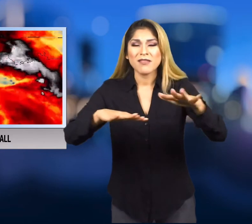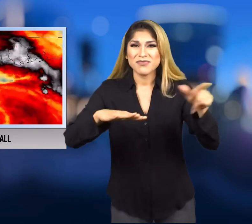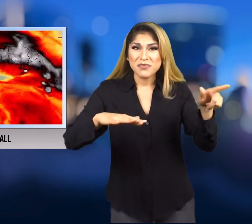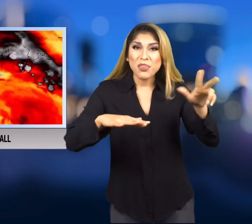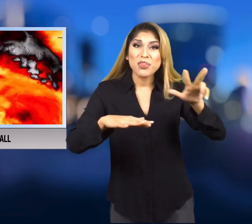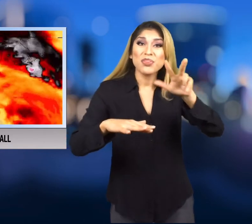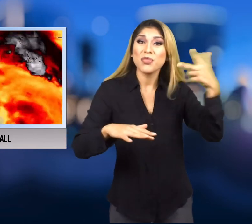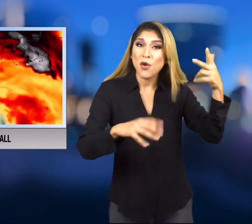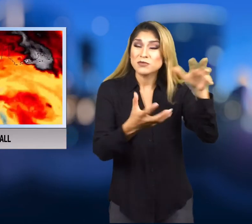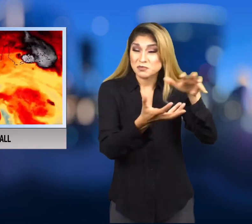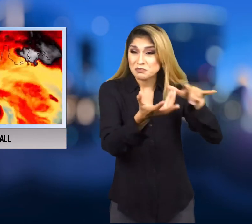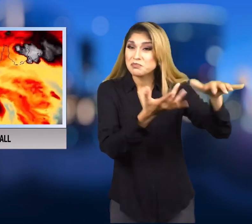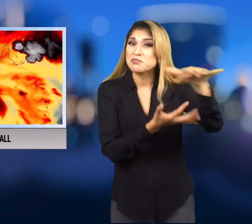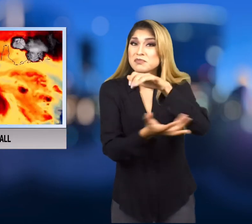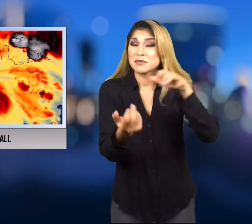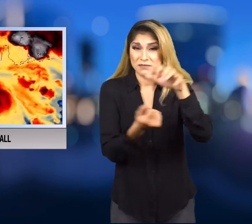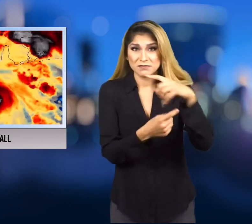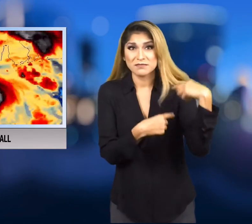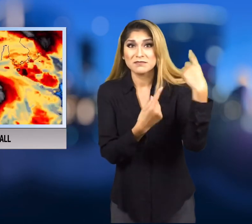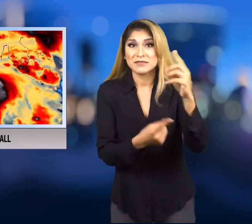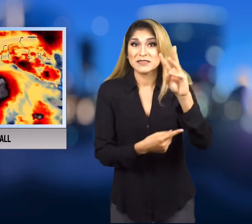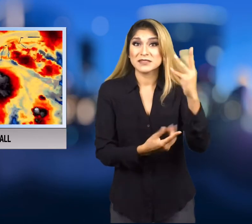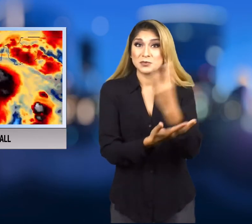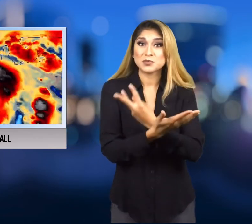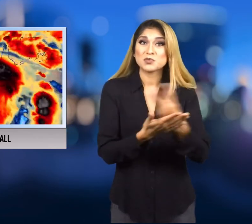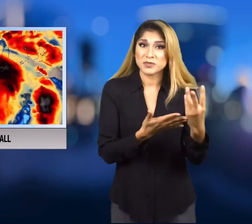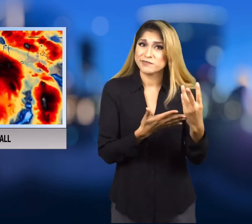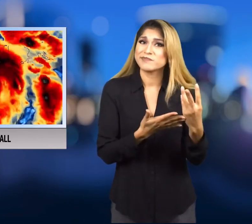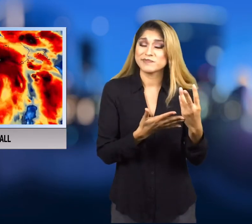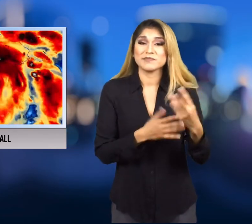hurricane to hit the U.S. mainland in just six weeks.